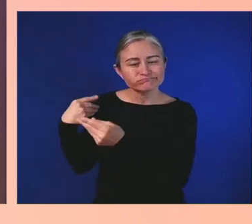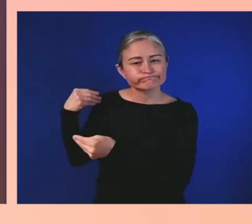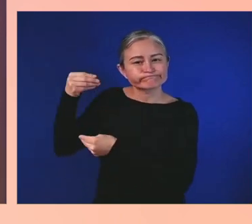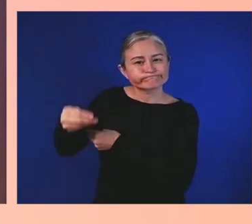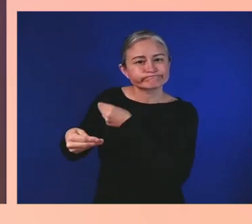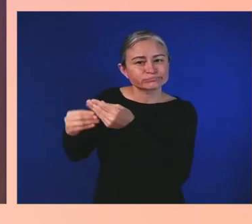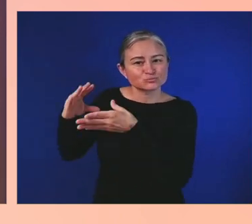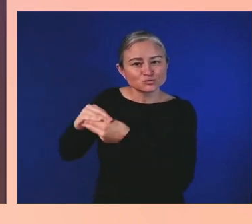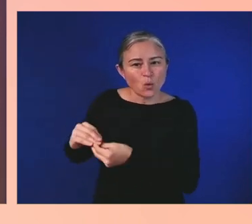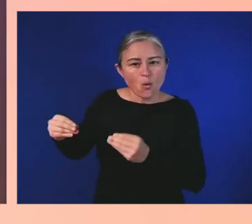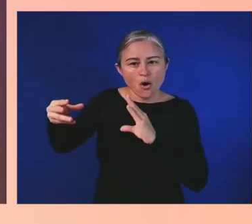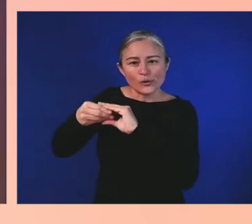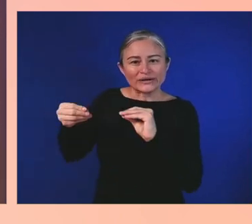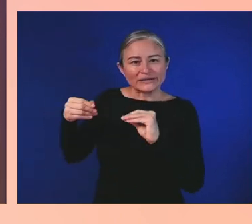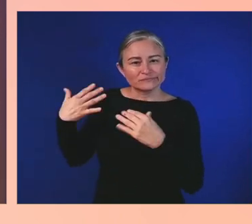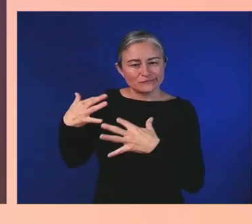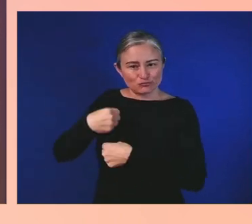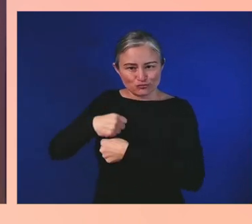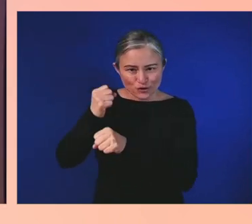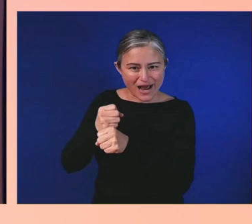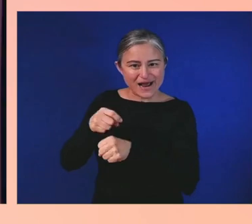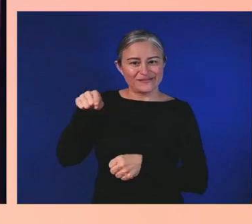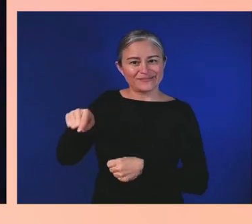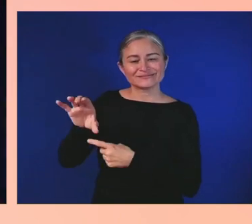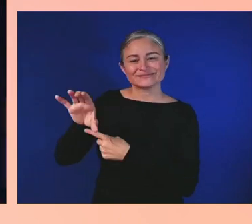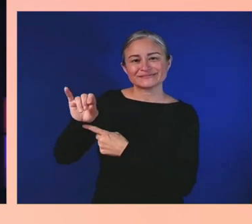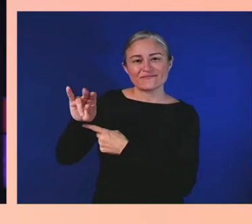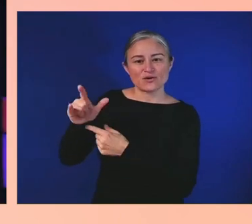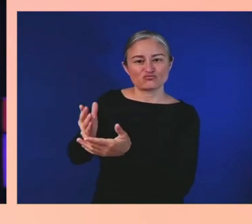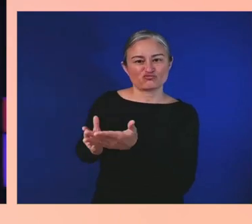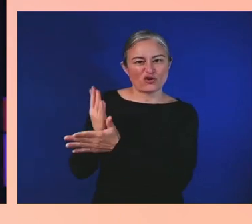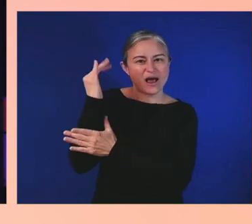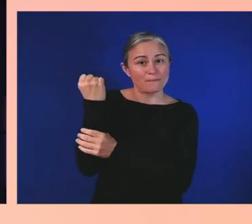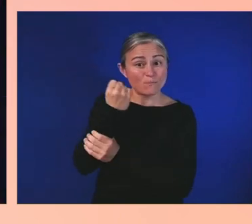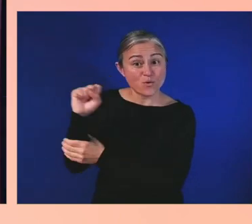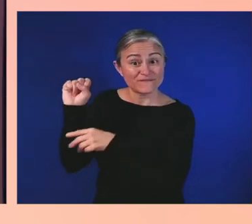the National Civil Rights Museum in Memphis, Tennessee.